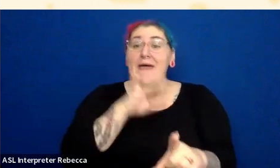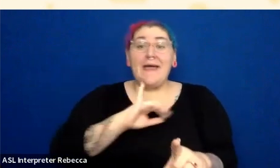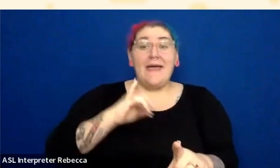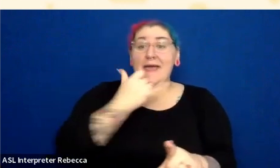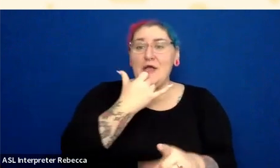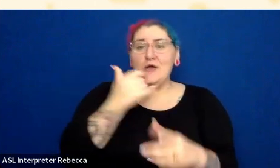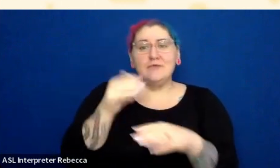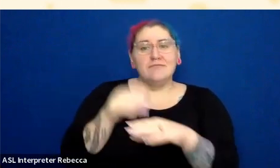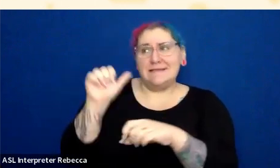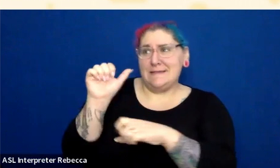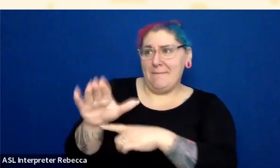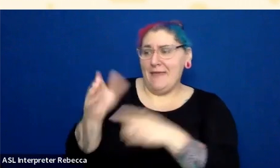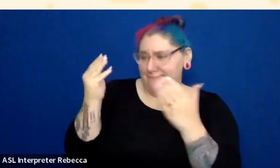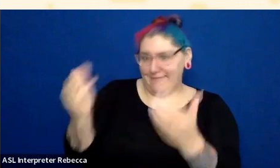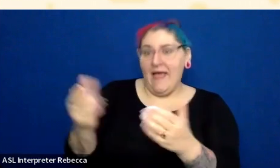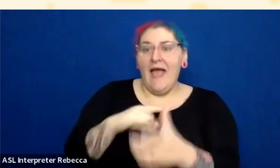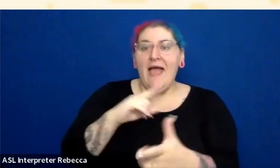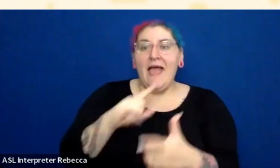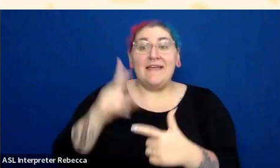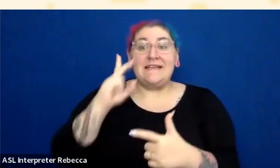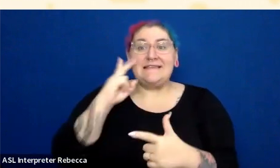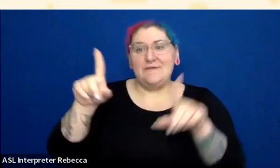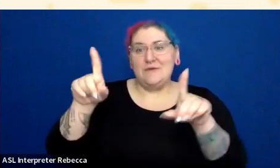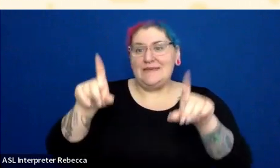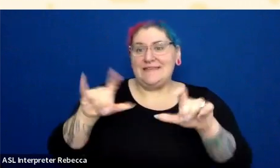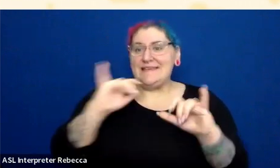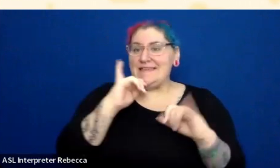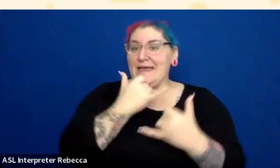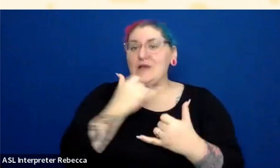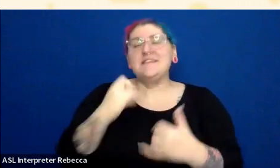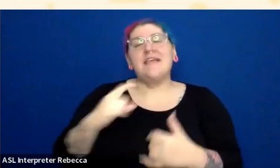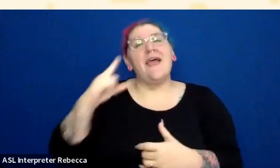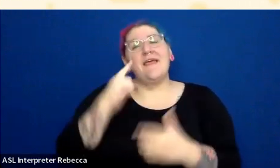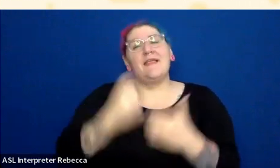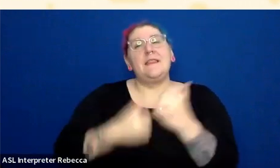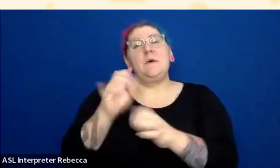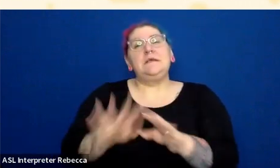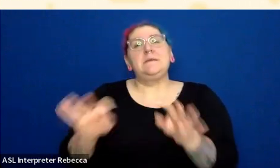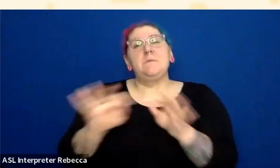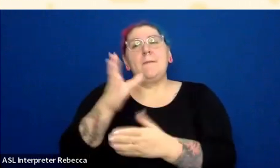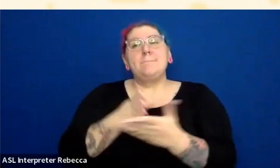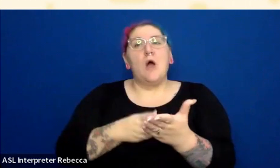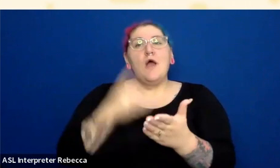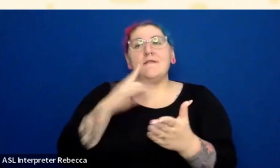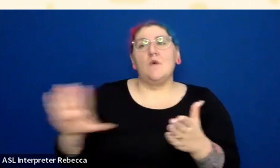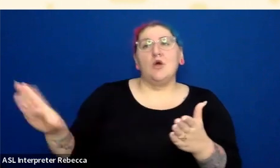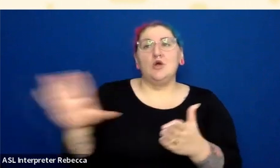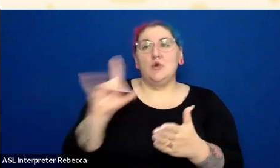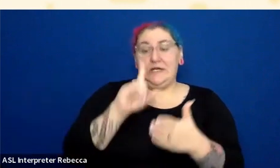of those as well. And I think those are going to be the real keys to really bring the number of those checks up pretty quickly.